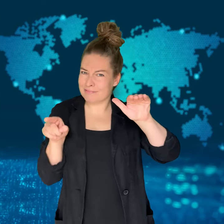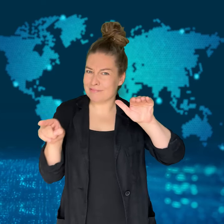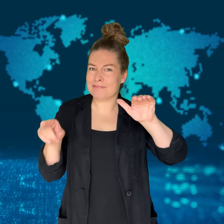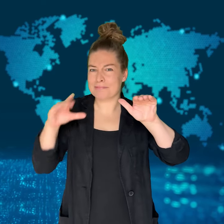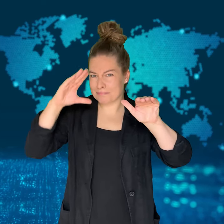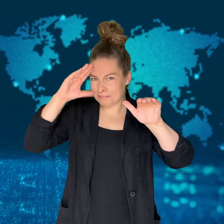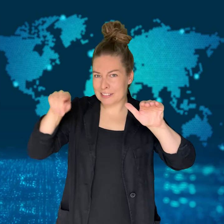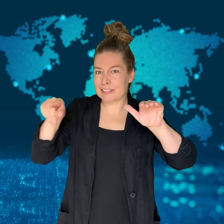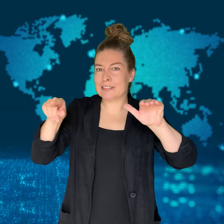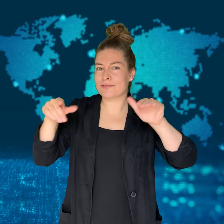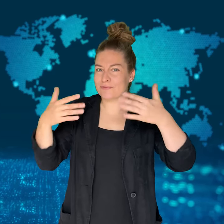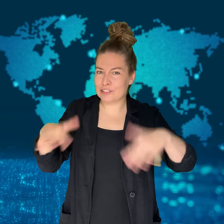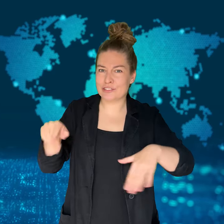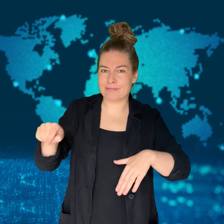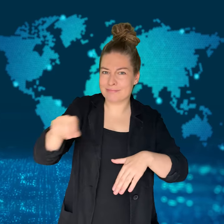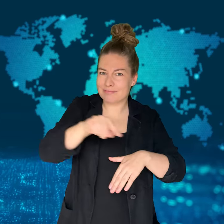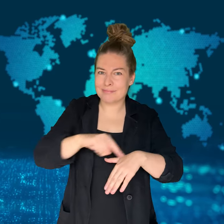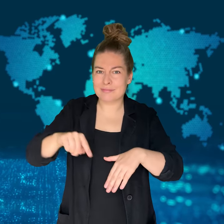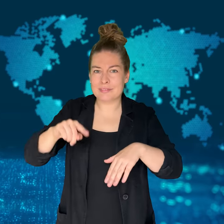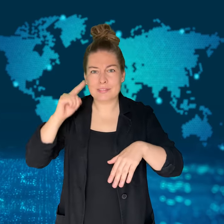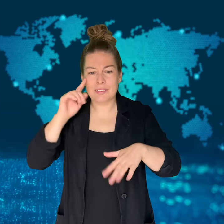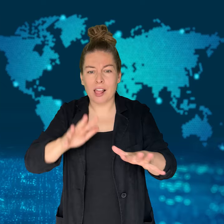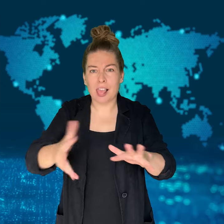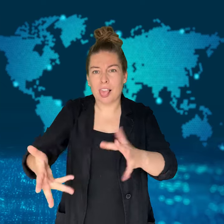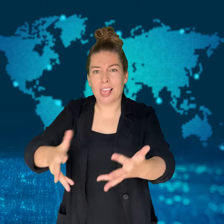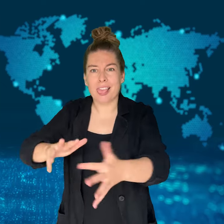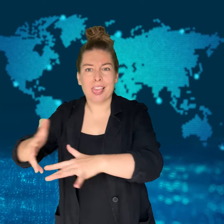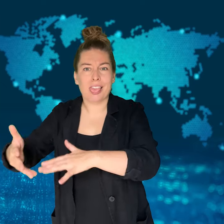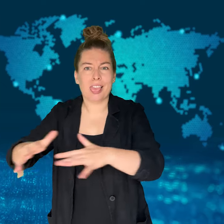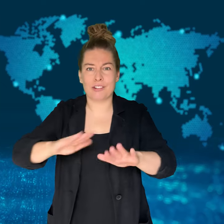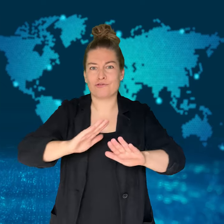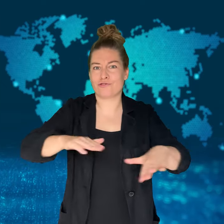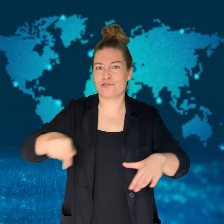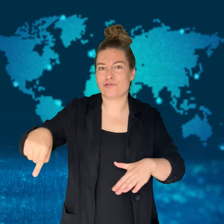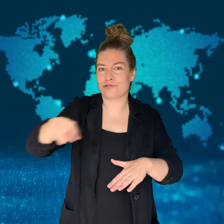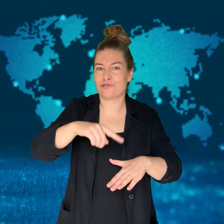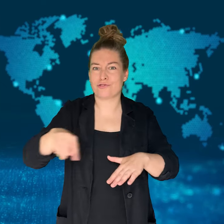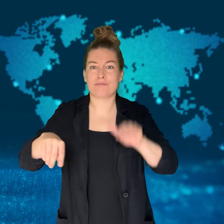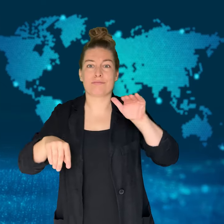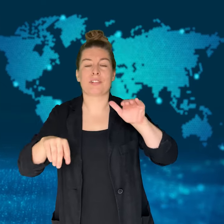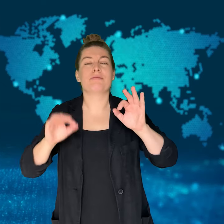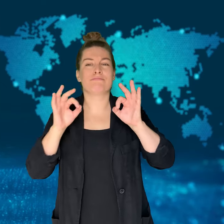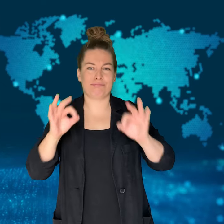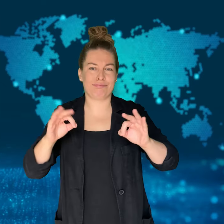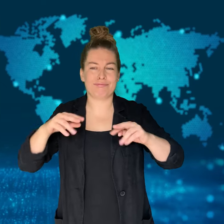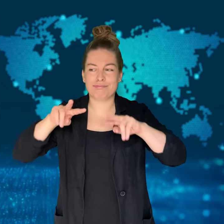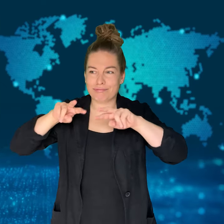At the time, the Taipei Piramide School was owned by his mother.